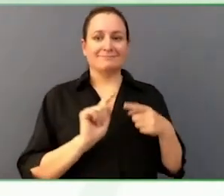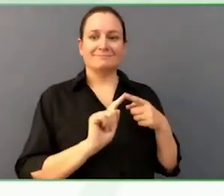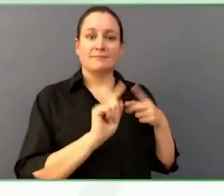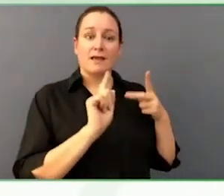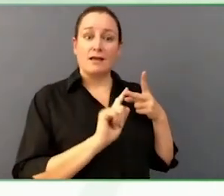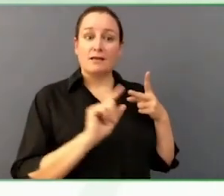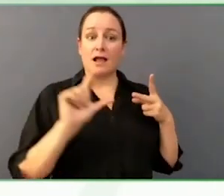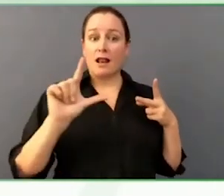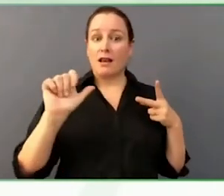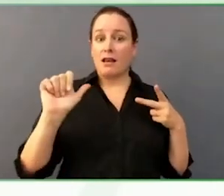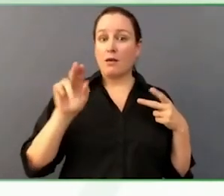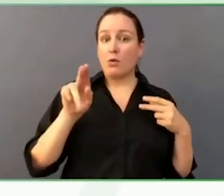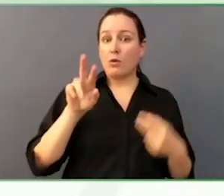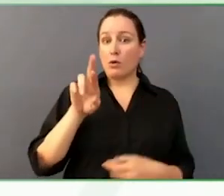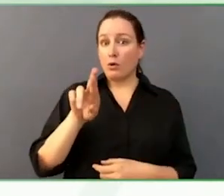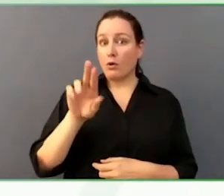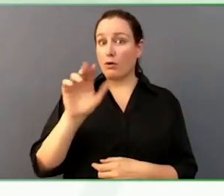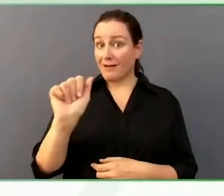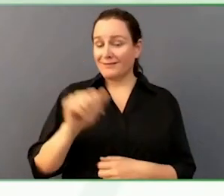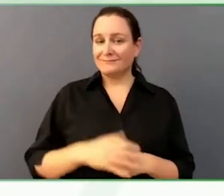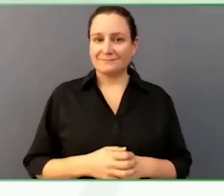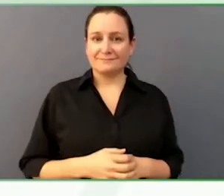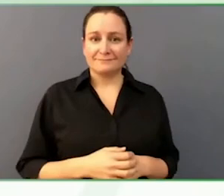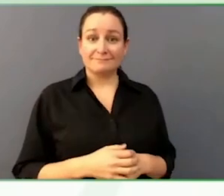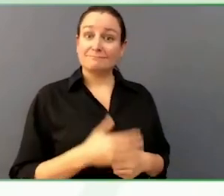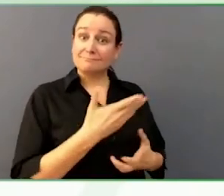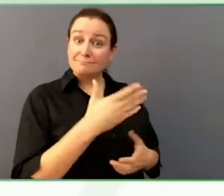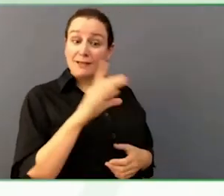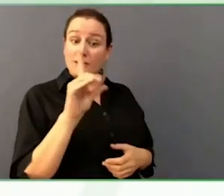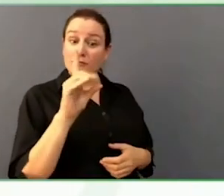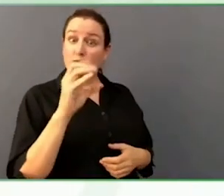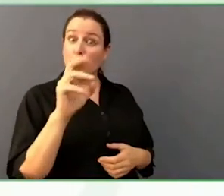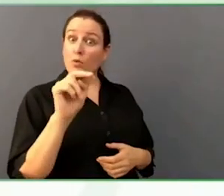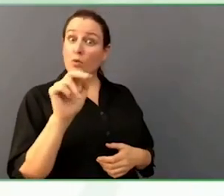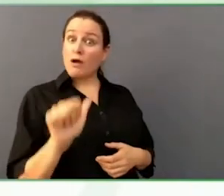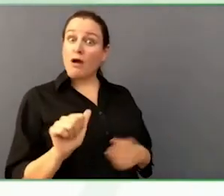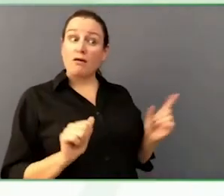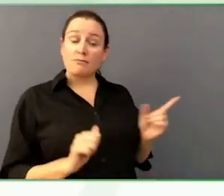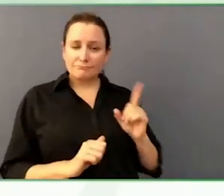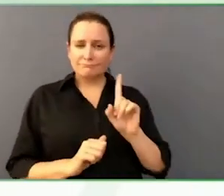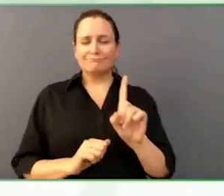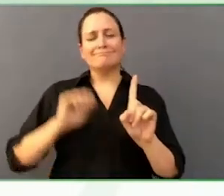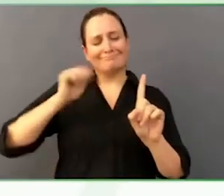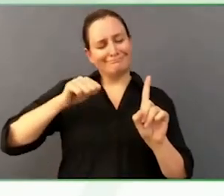I'm very happy to be here, my name is Donna Thomson, I am the mother